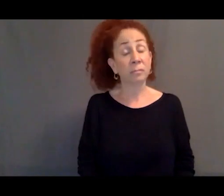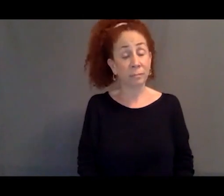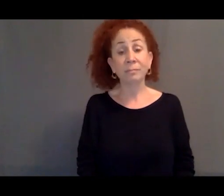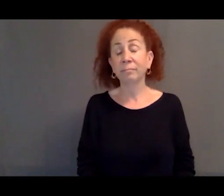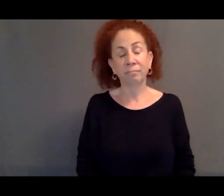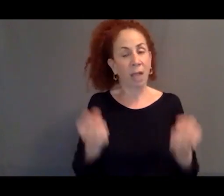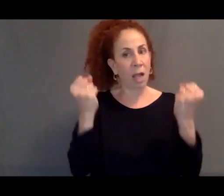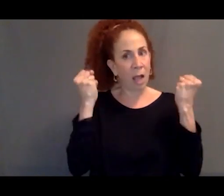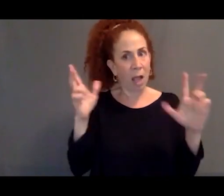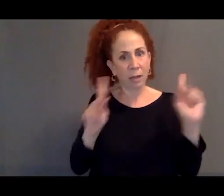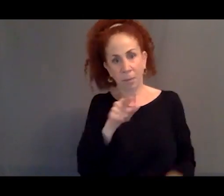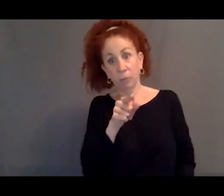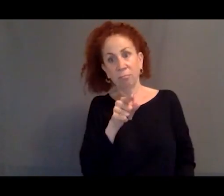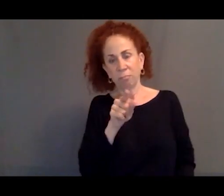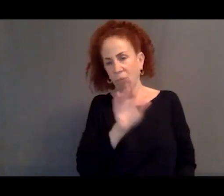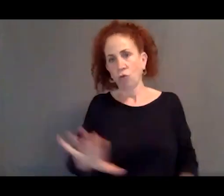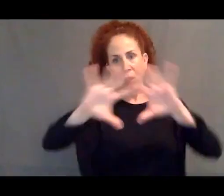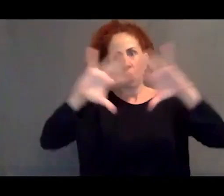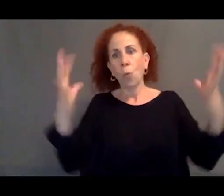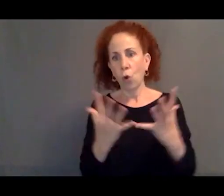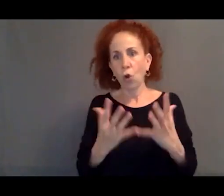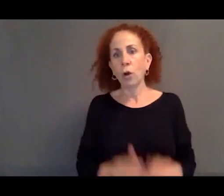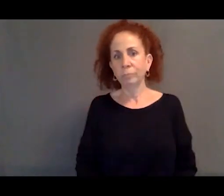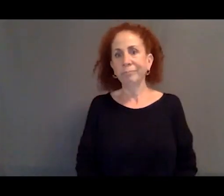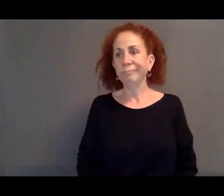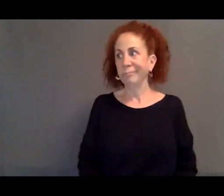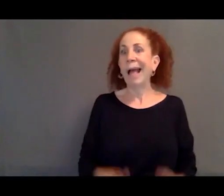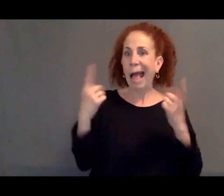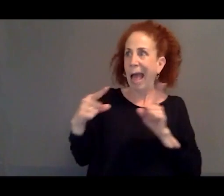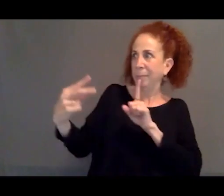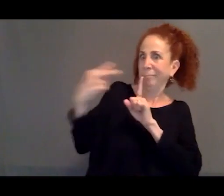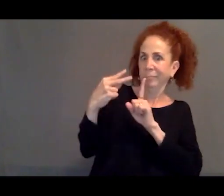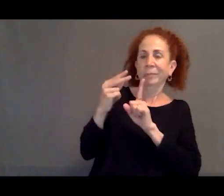of people around the world who have been displaced and are seeking refuge.